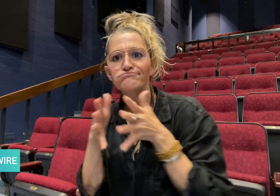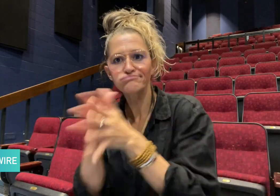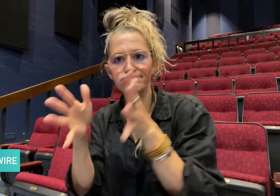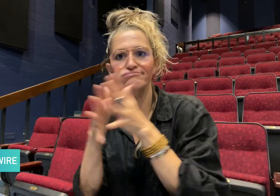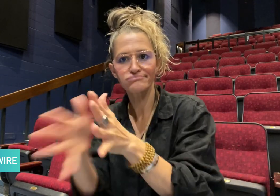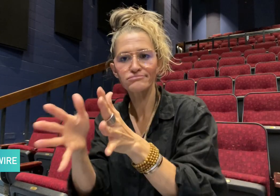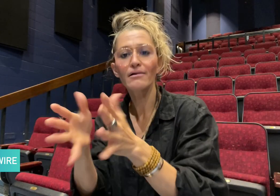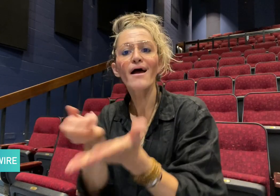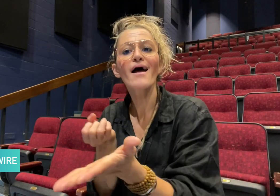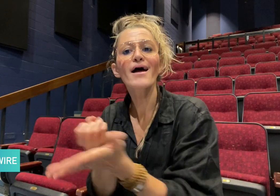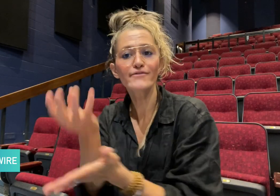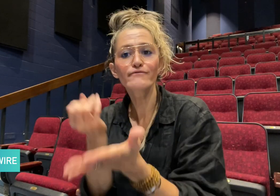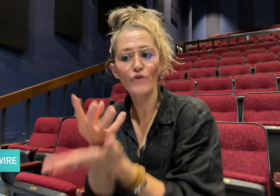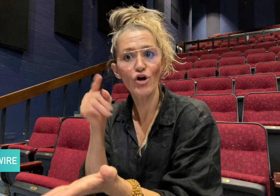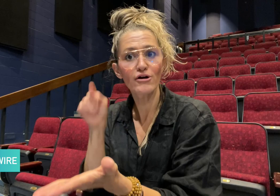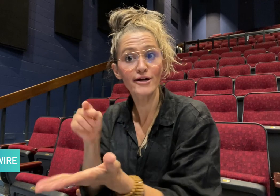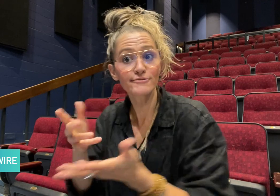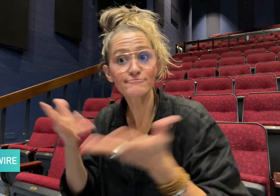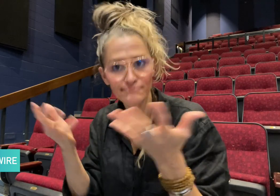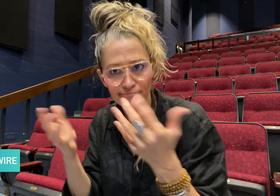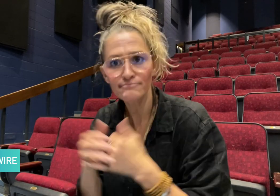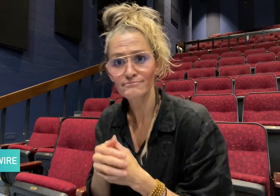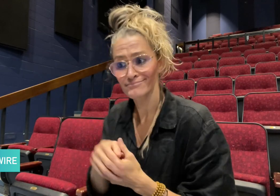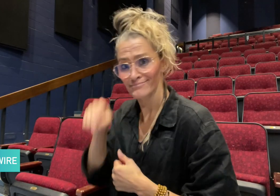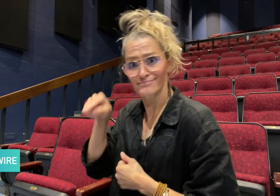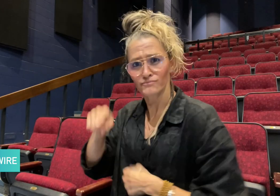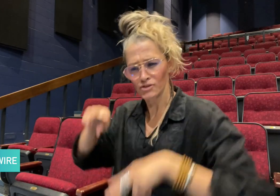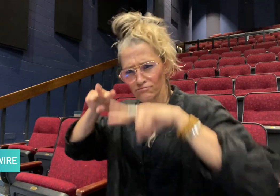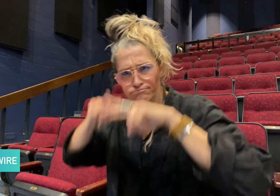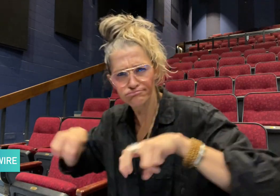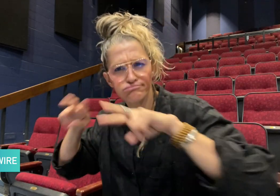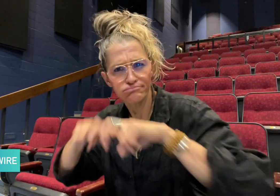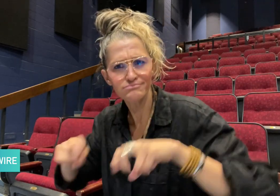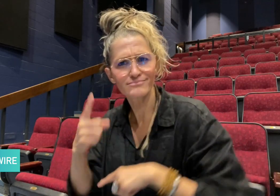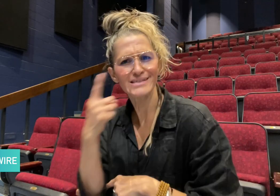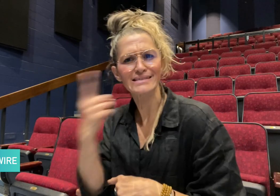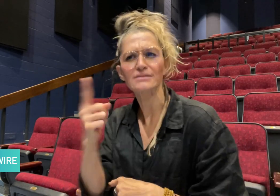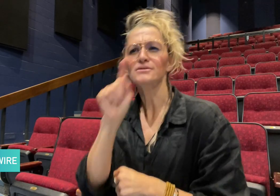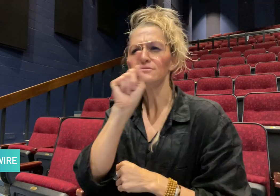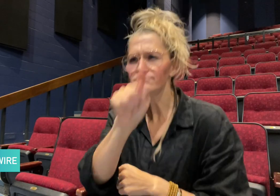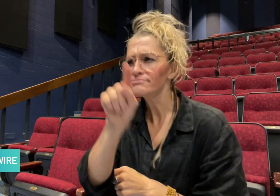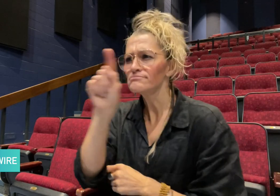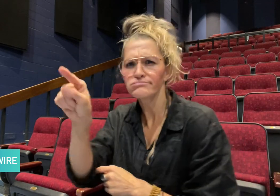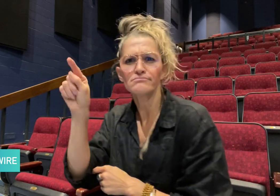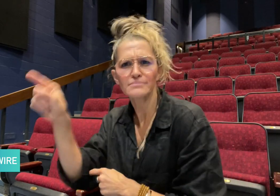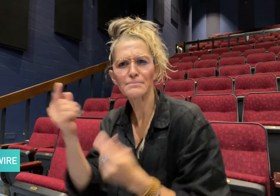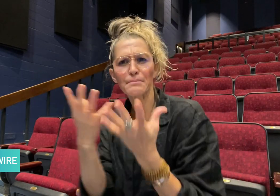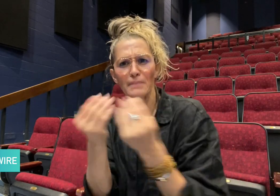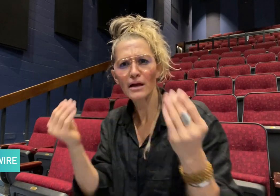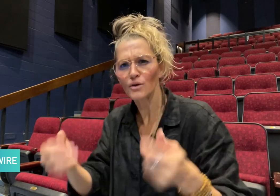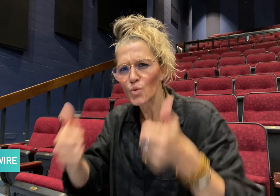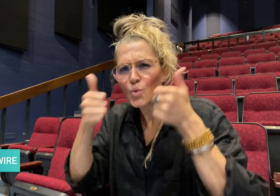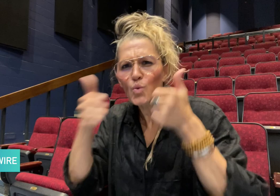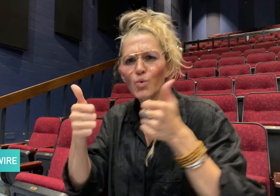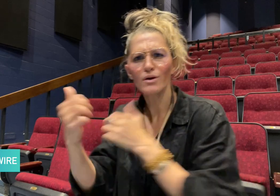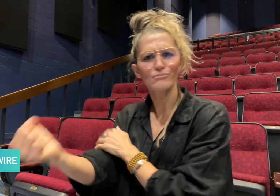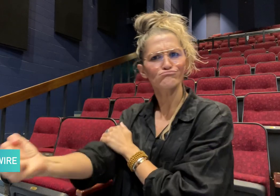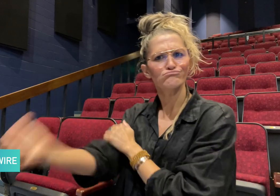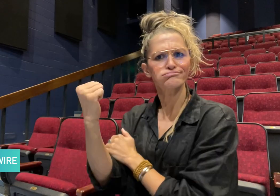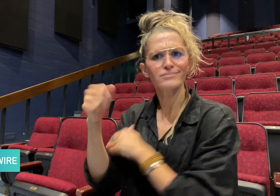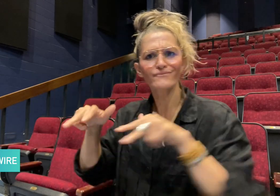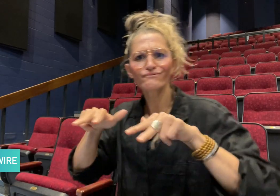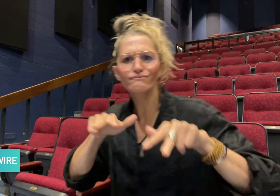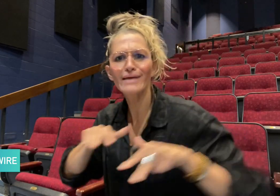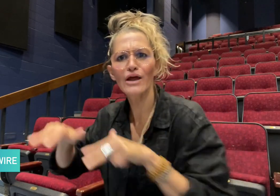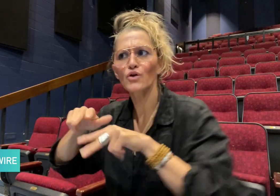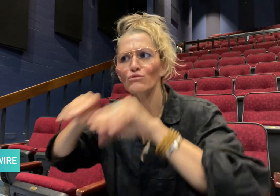released a statement that says mistakes in auto-captions are